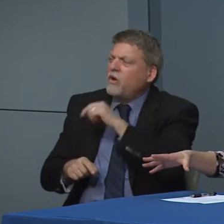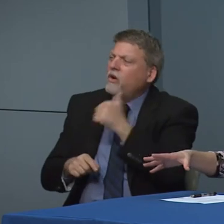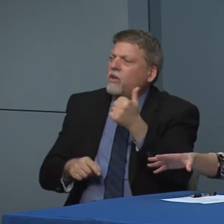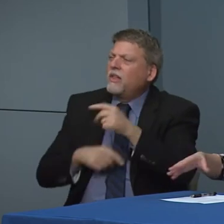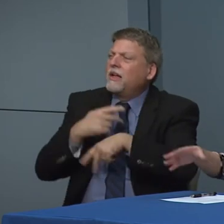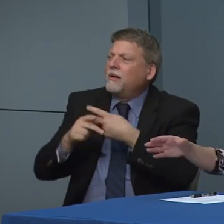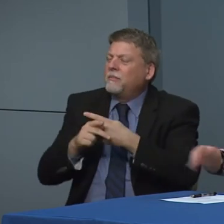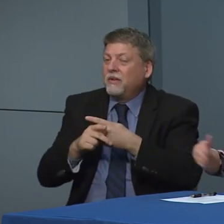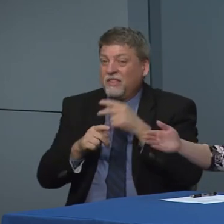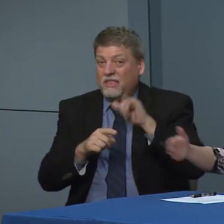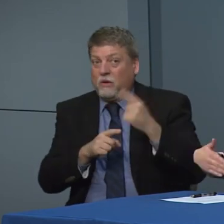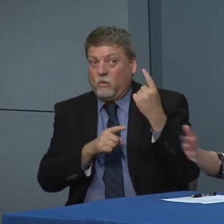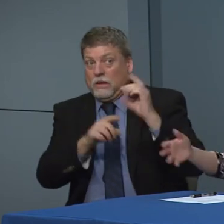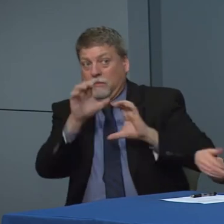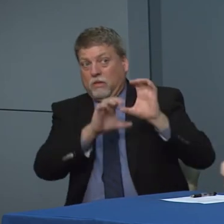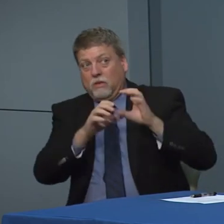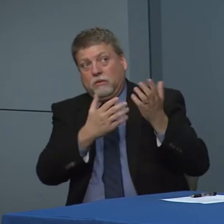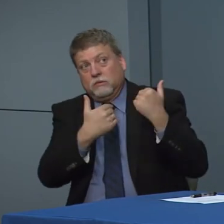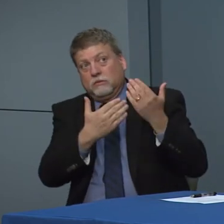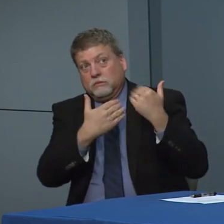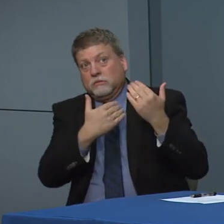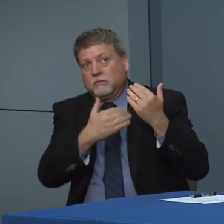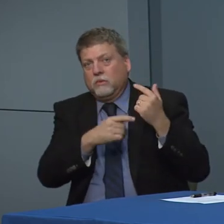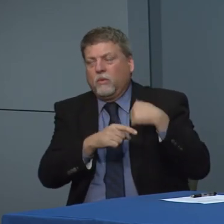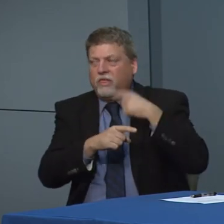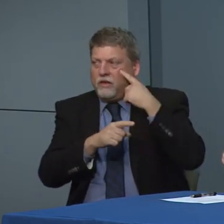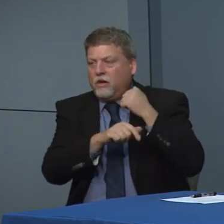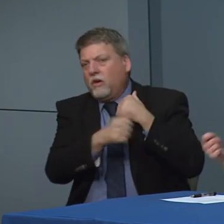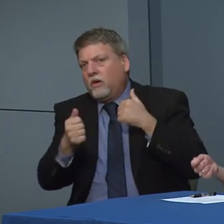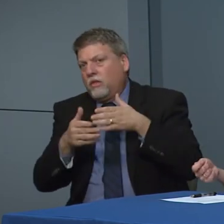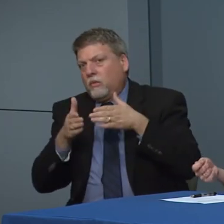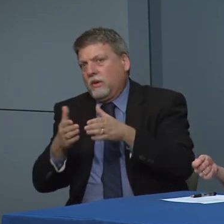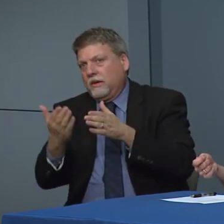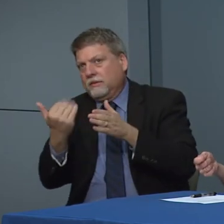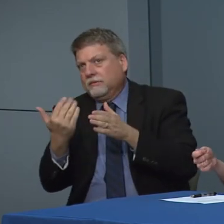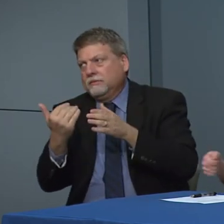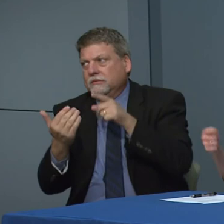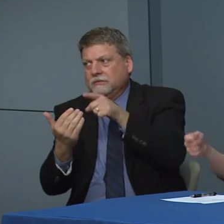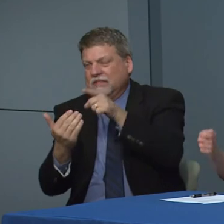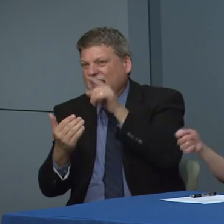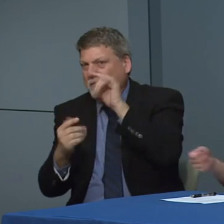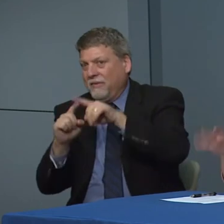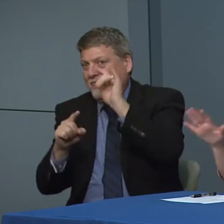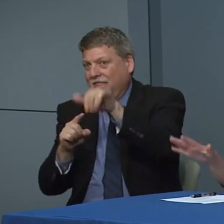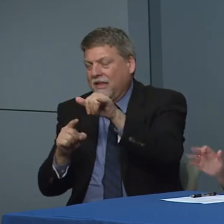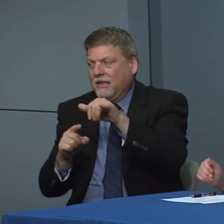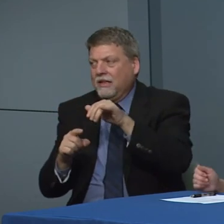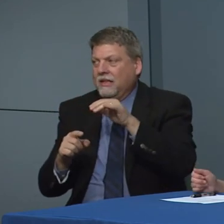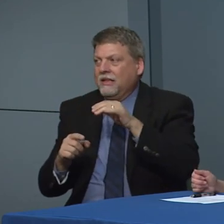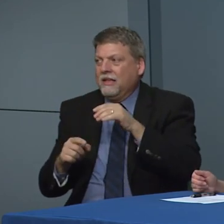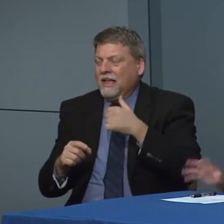same kind of testing using a different supply chain that might might be more yet easily use haven't been able to to